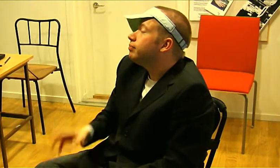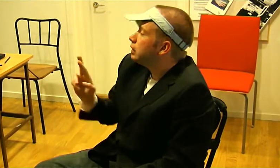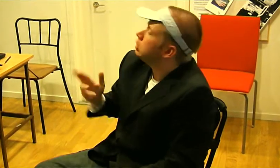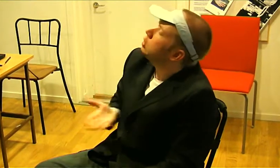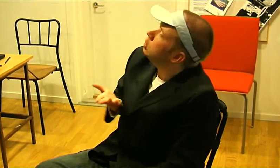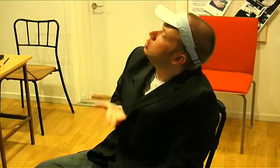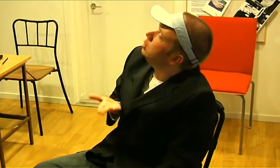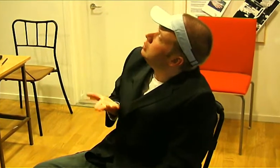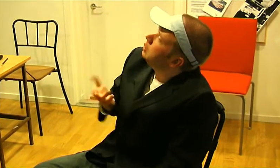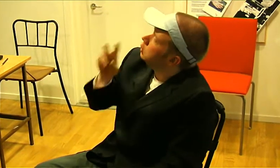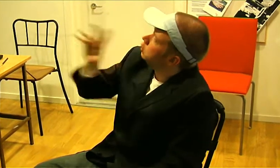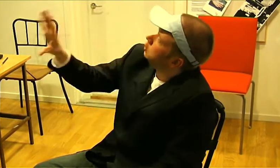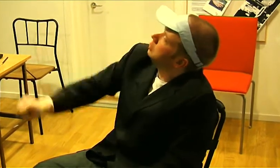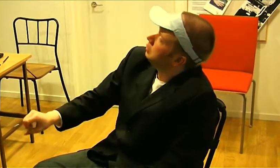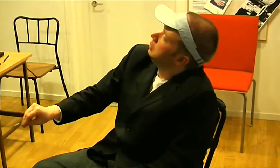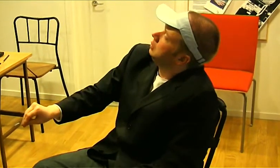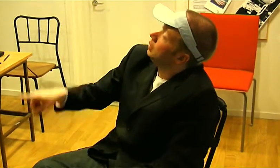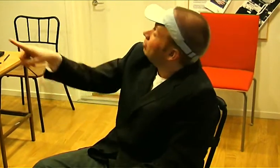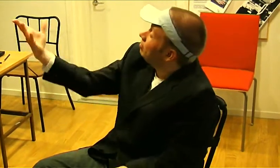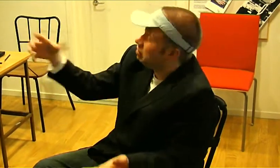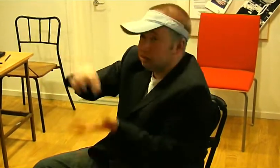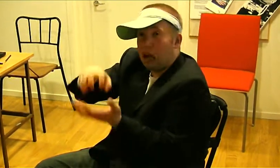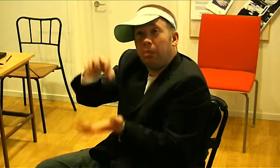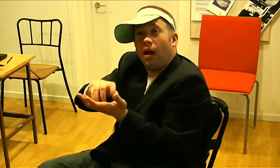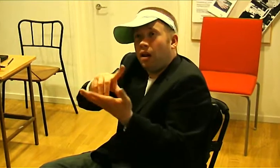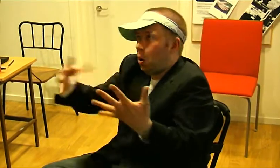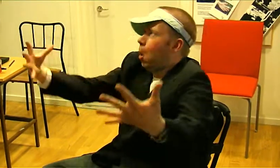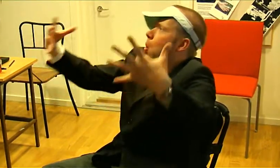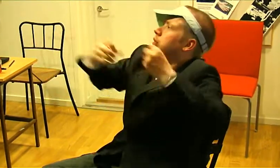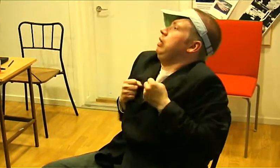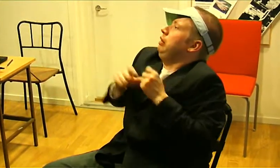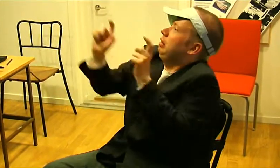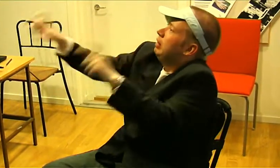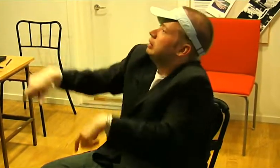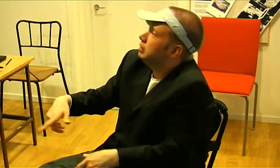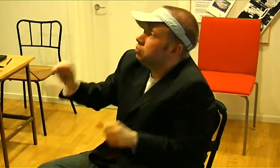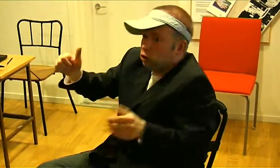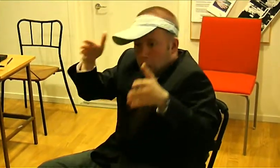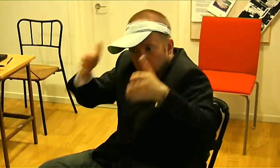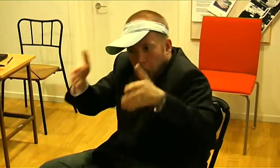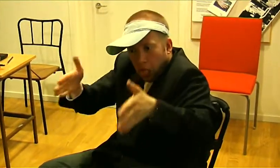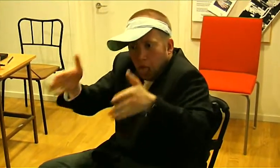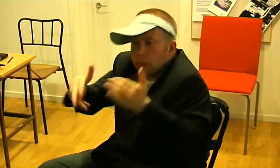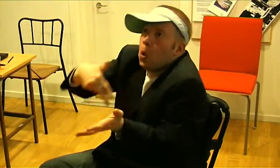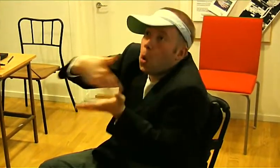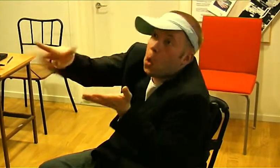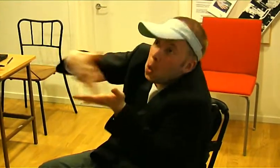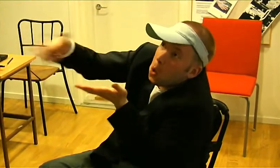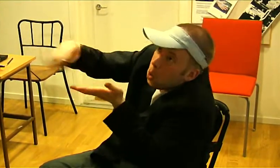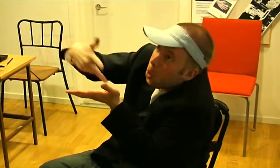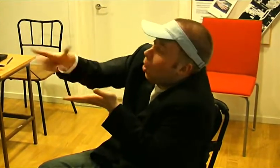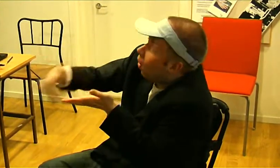Poor you, you have been colonised by the society's fixation by walking.